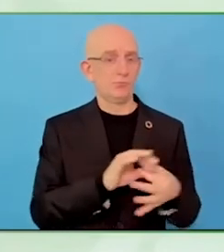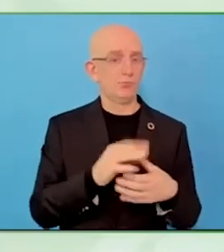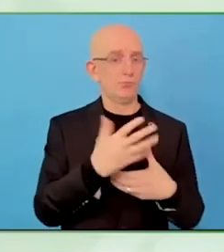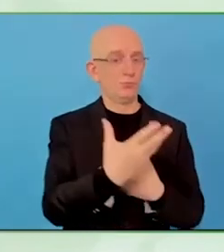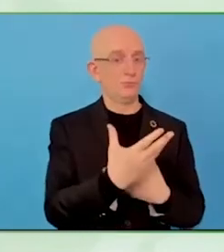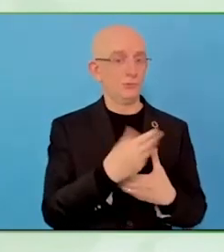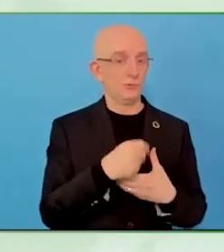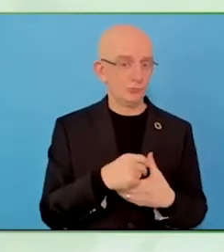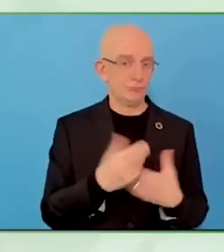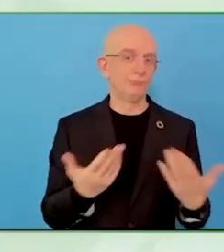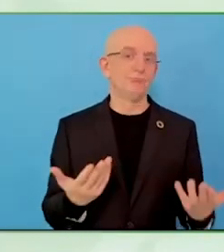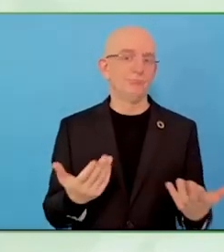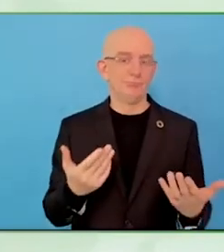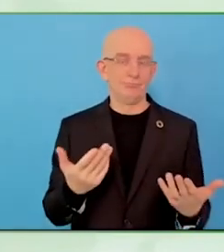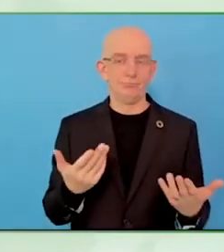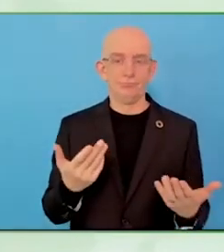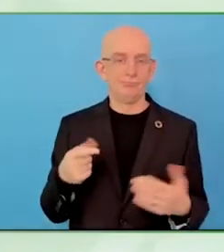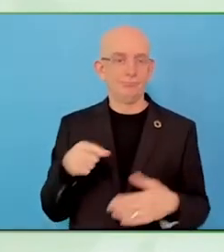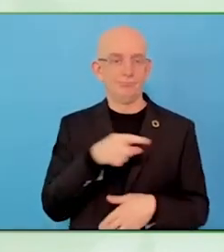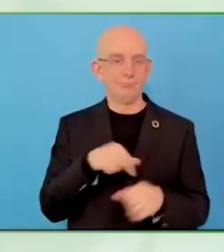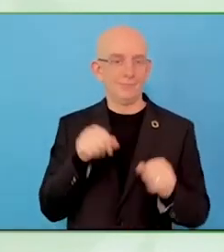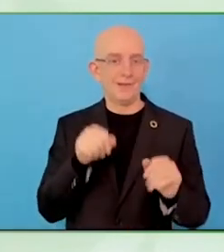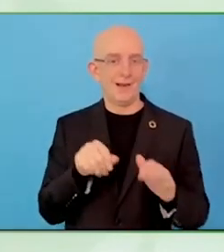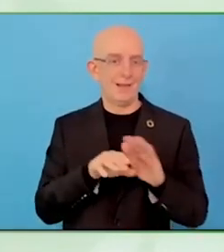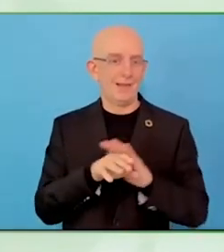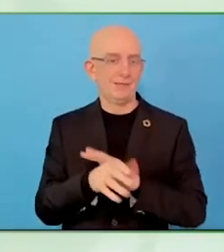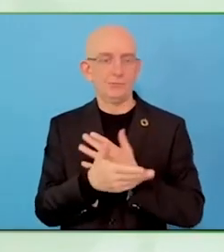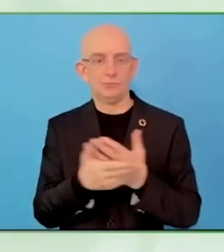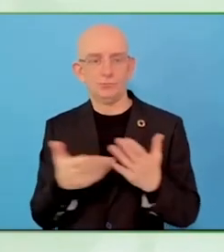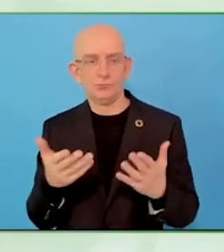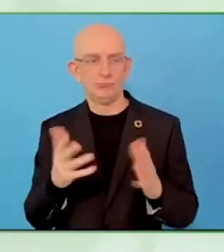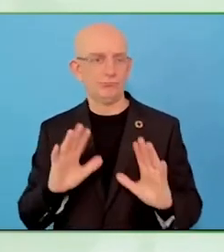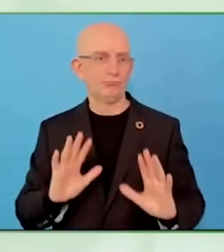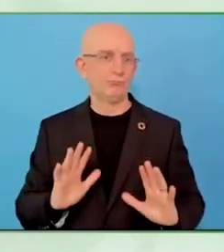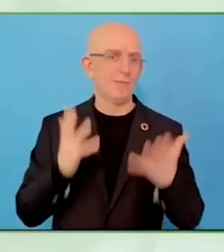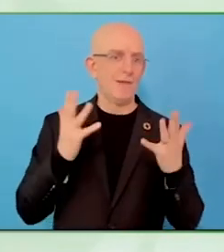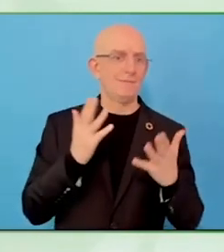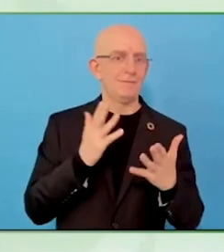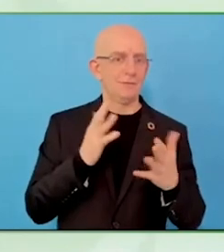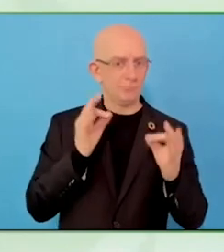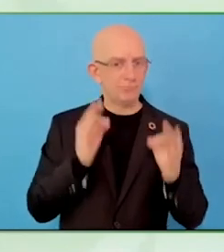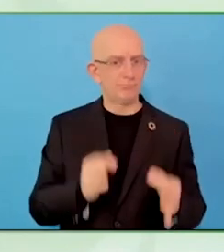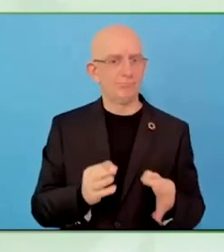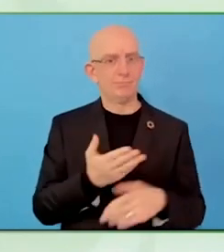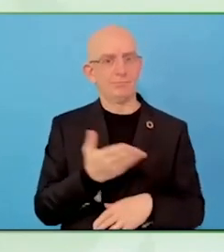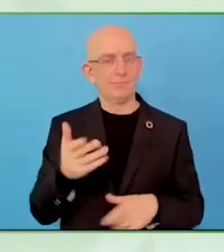after the age of 16, in Palestine, they have nowhere to go.